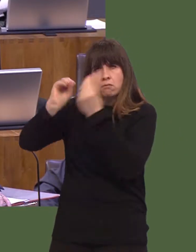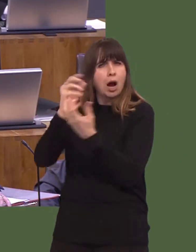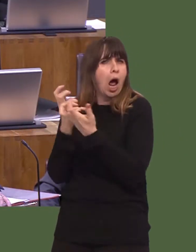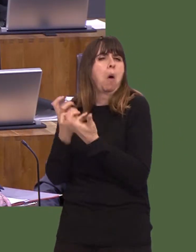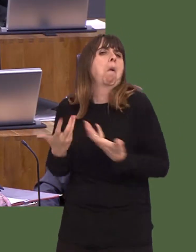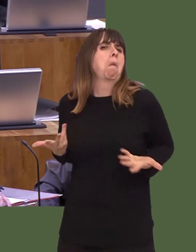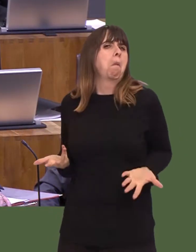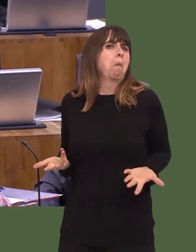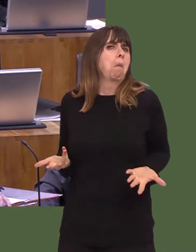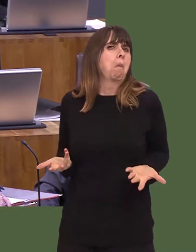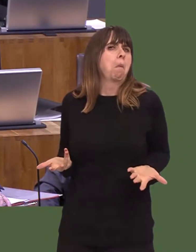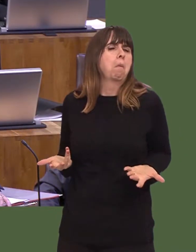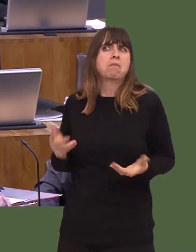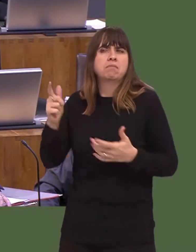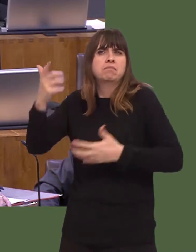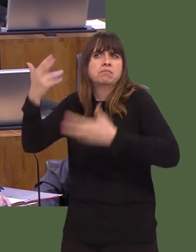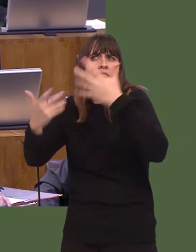of the data set is.